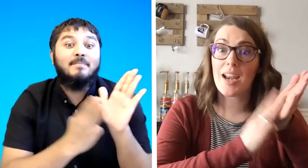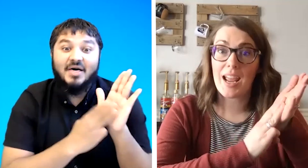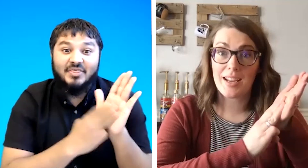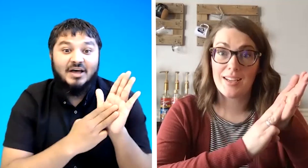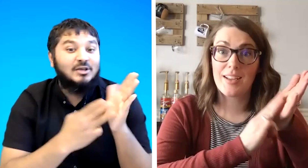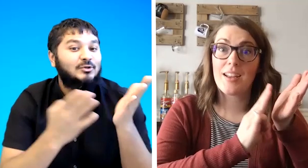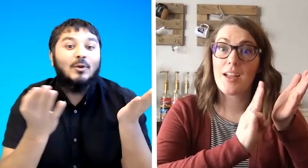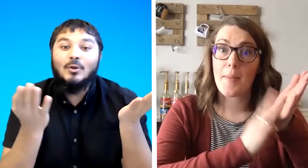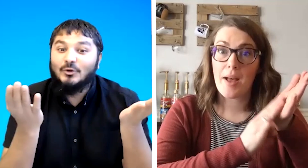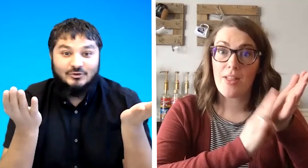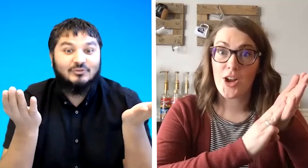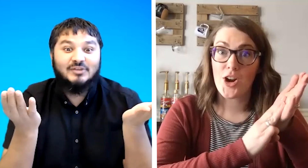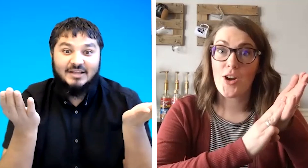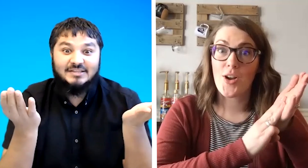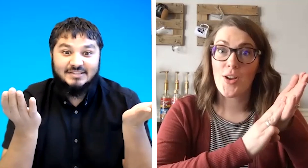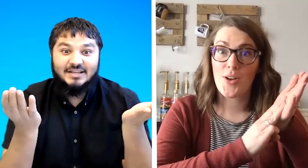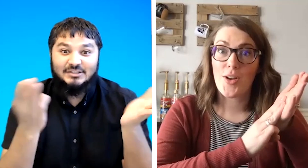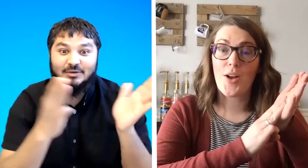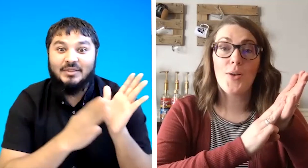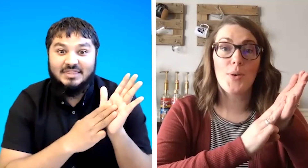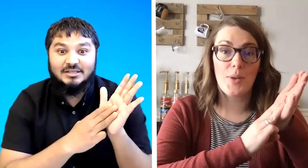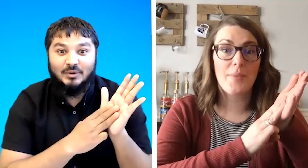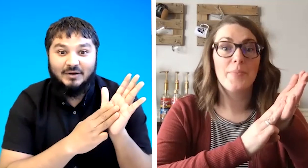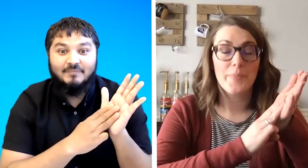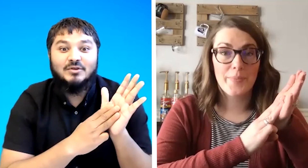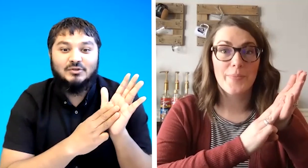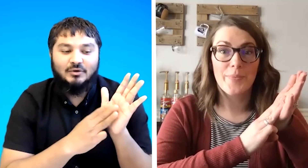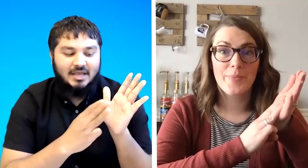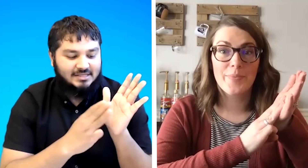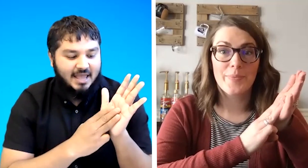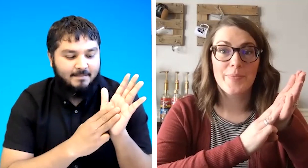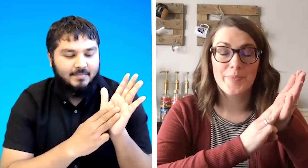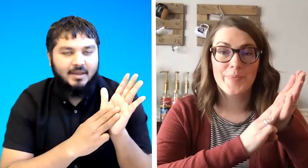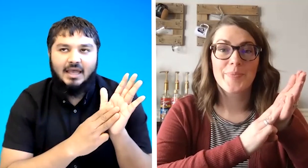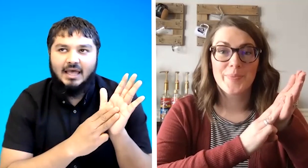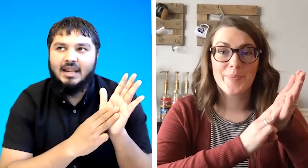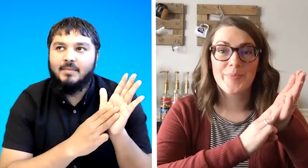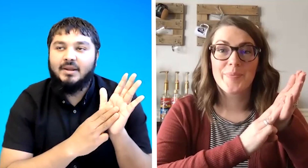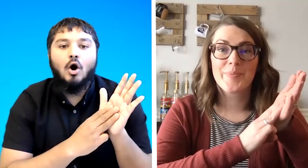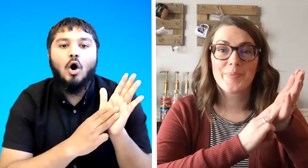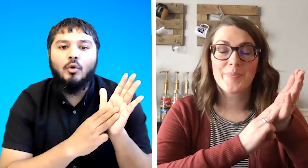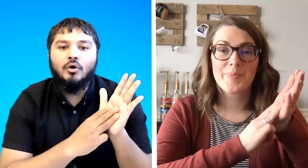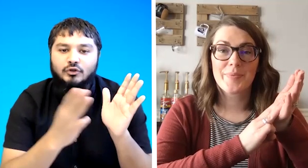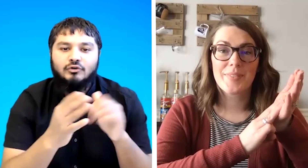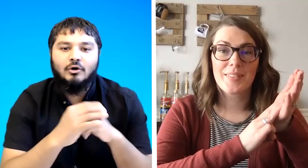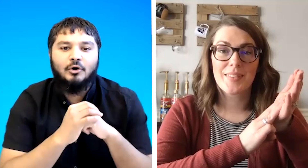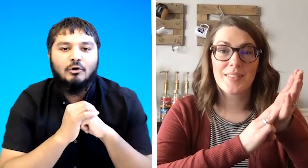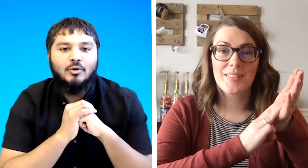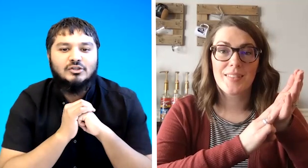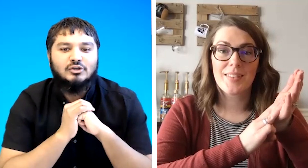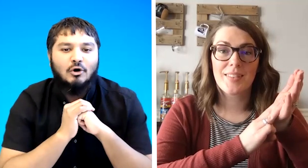mother so lots of signs can you see with this one so that's o you know or what's o